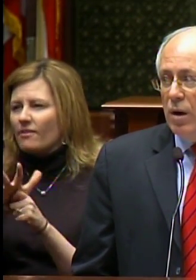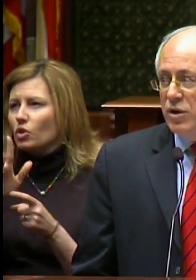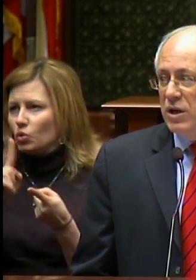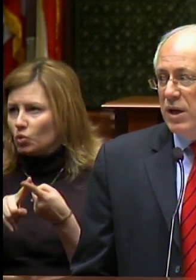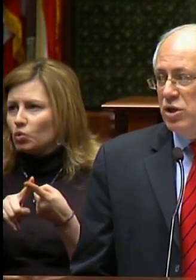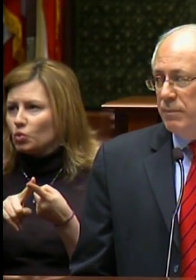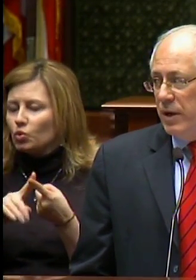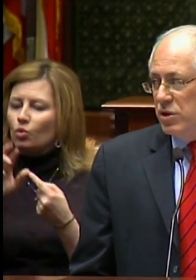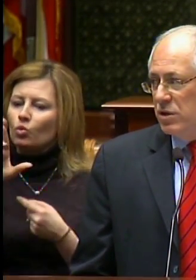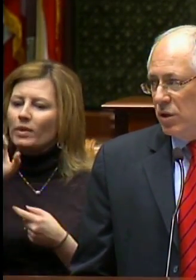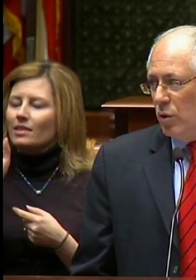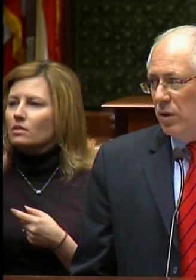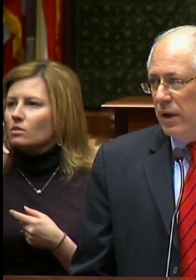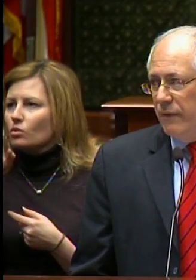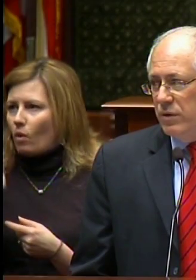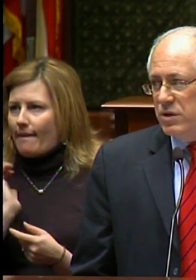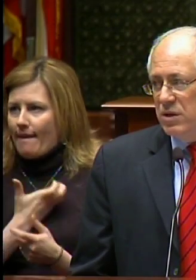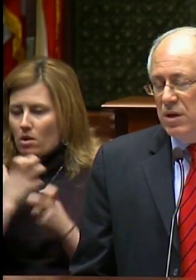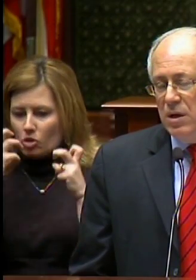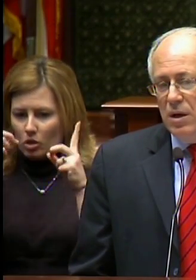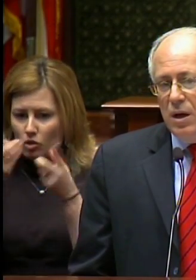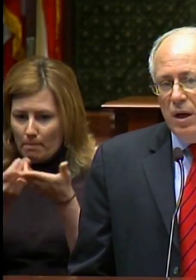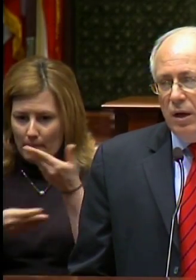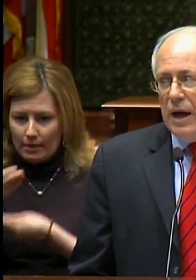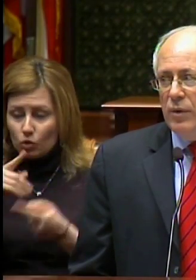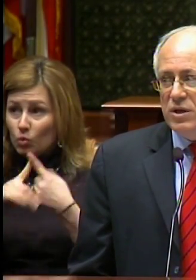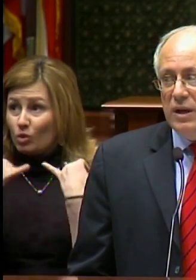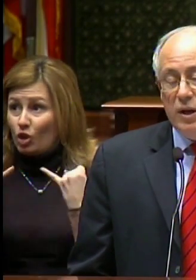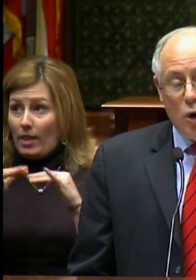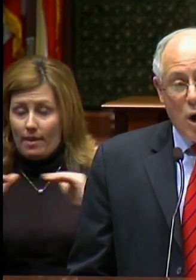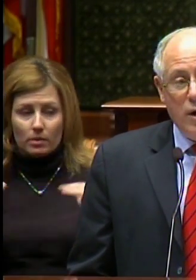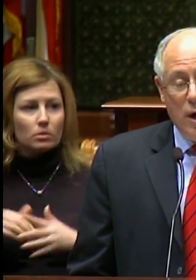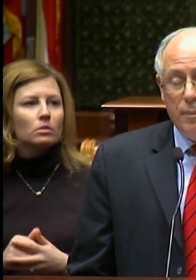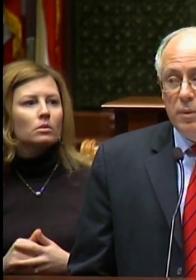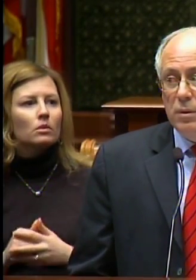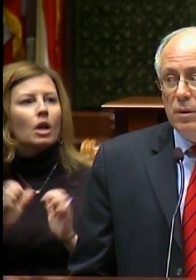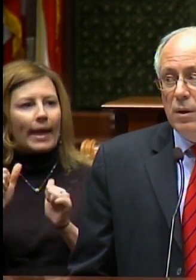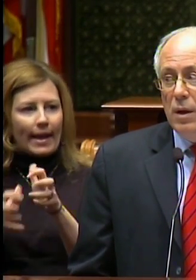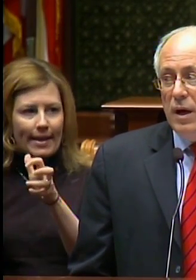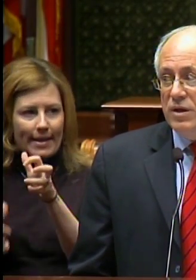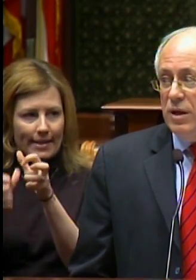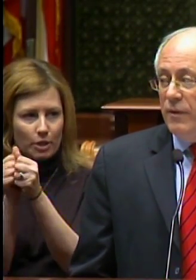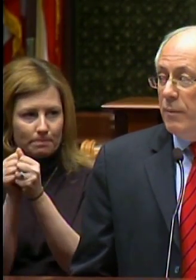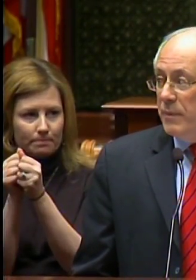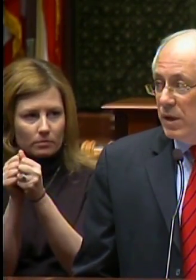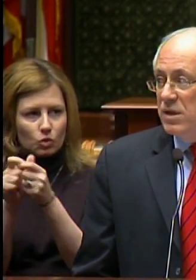education budget to current levels – and allow us to get caught up on some of the millions